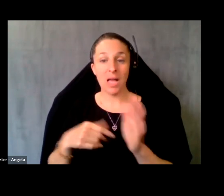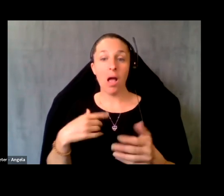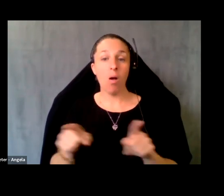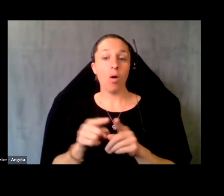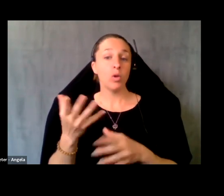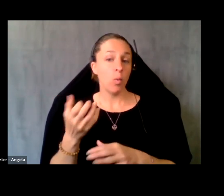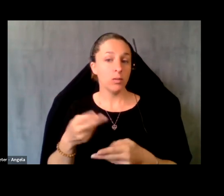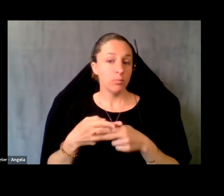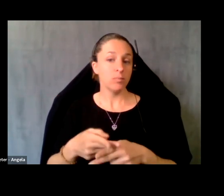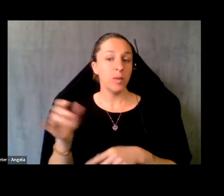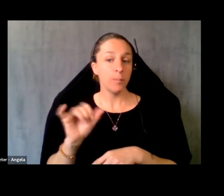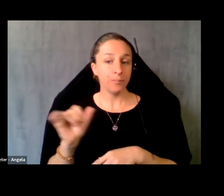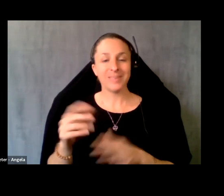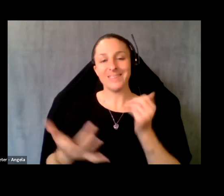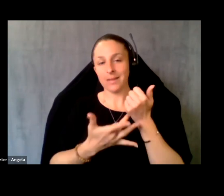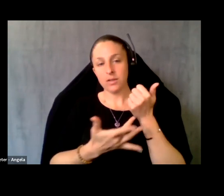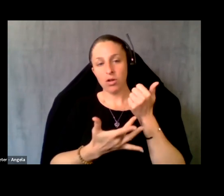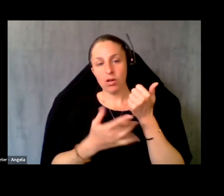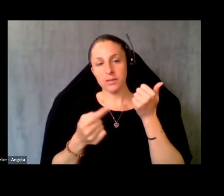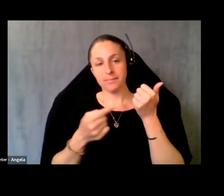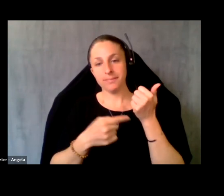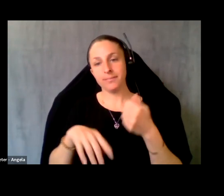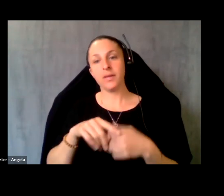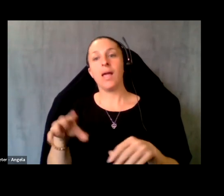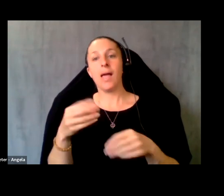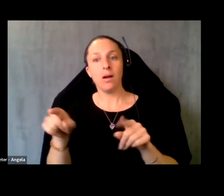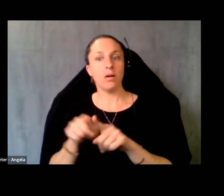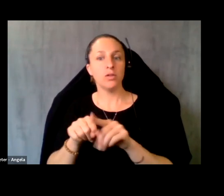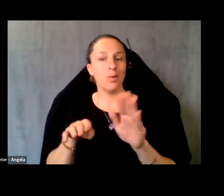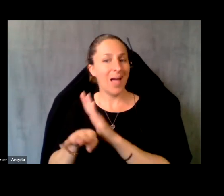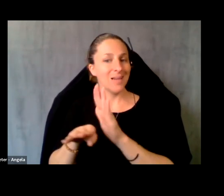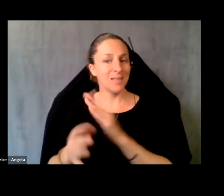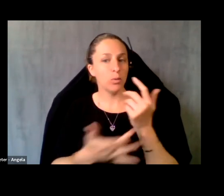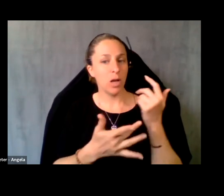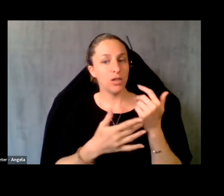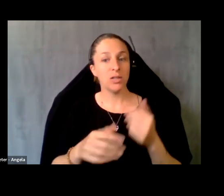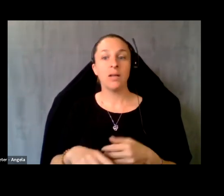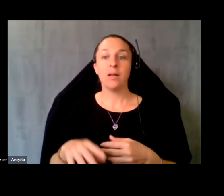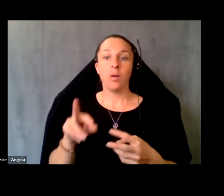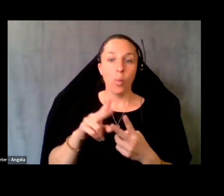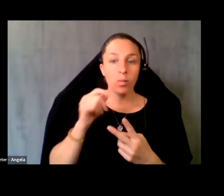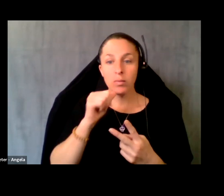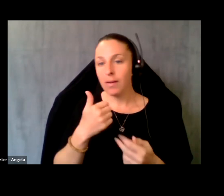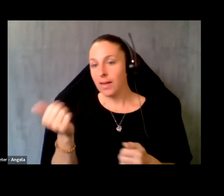as well is the technology and also access to that technology. And whether everyone has that. And,